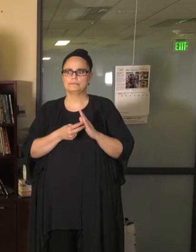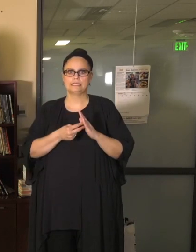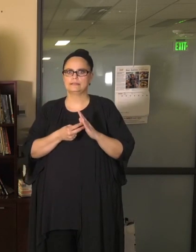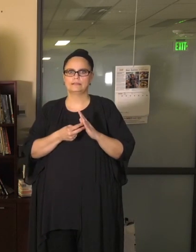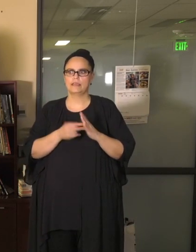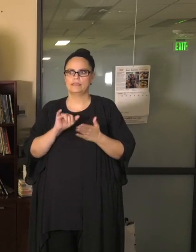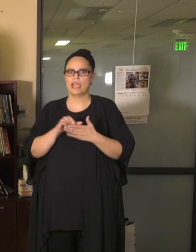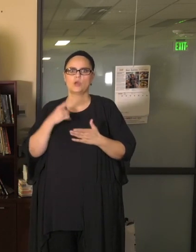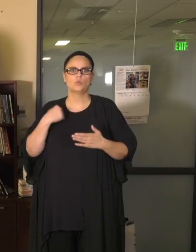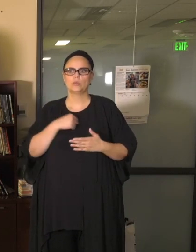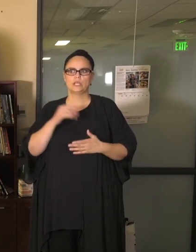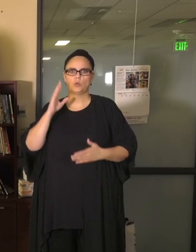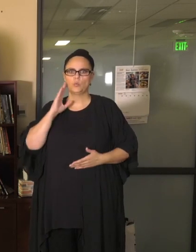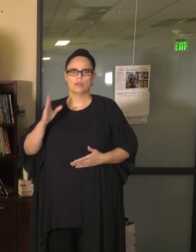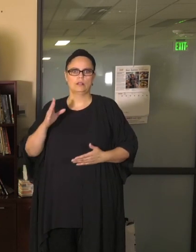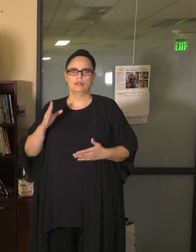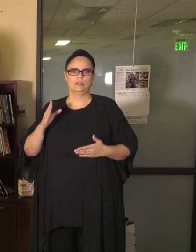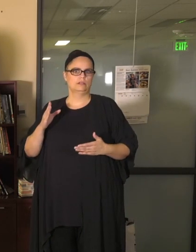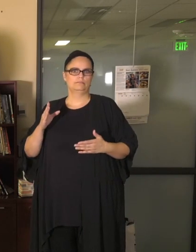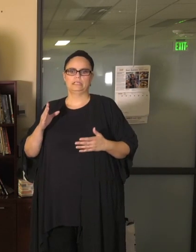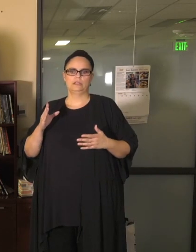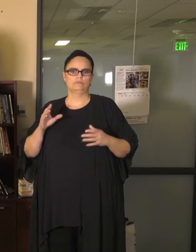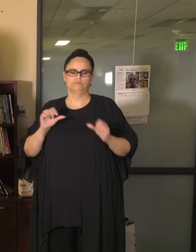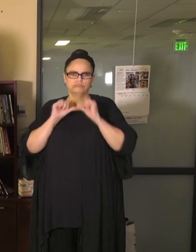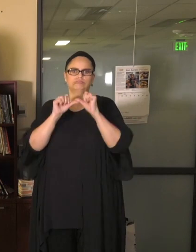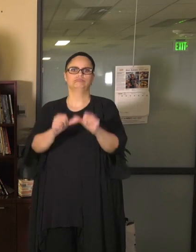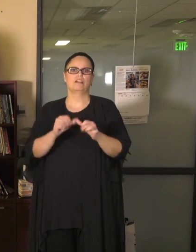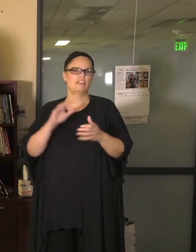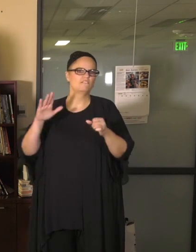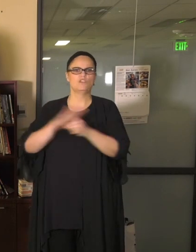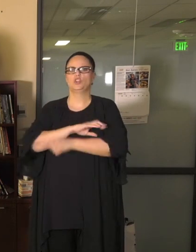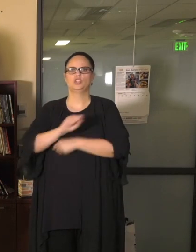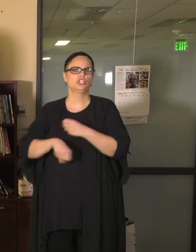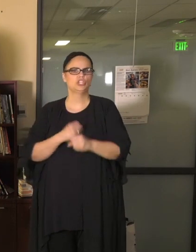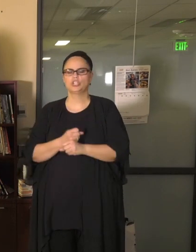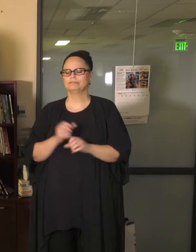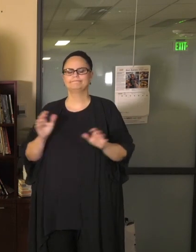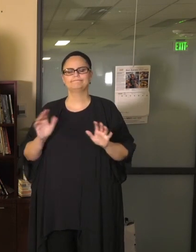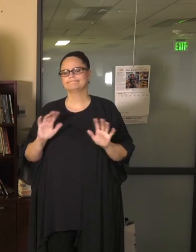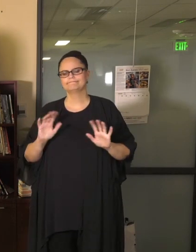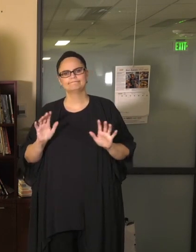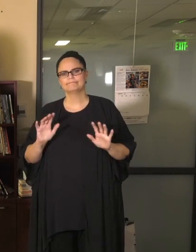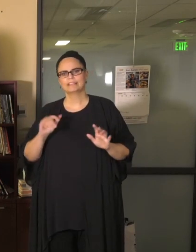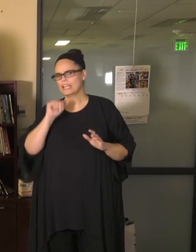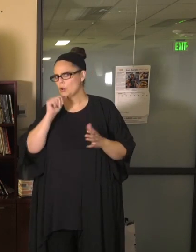going to be there until the end of the year, that we'll be looking carefully at other factors as we move